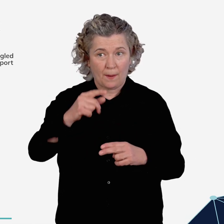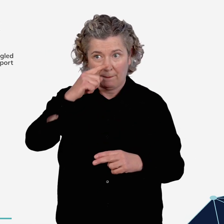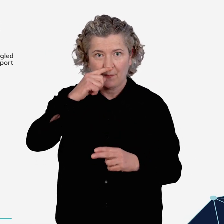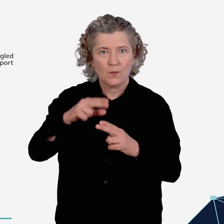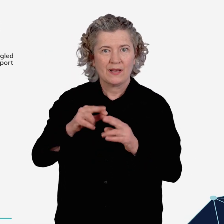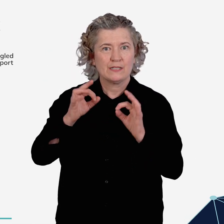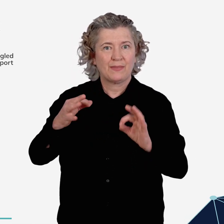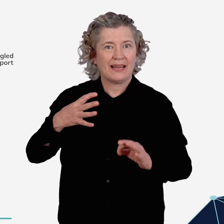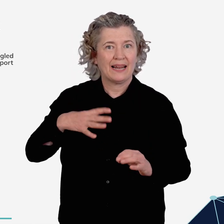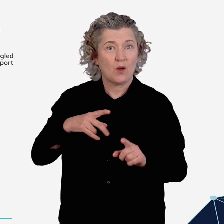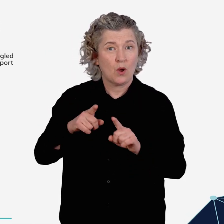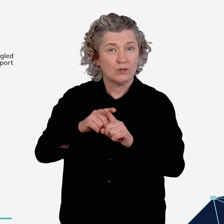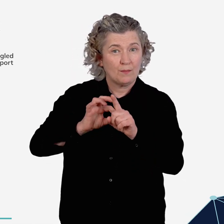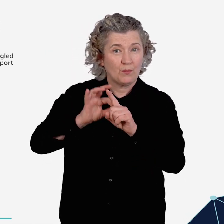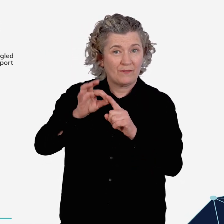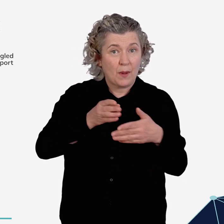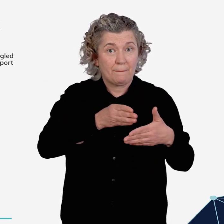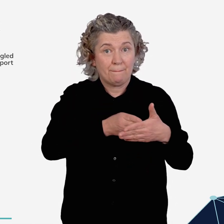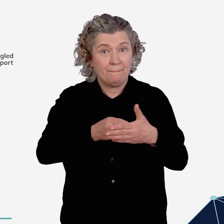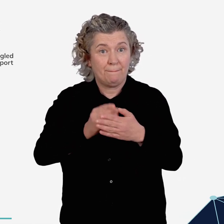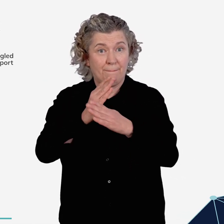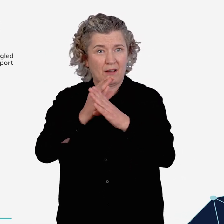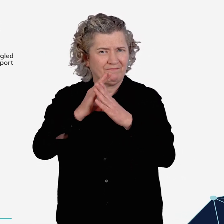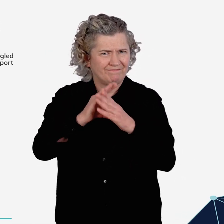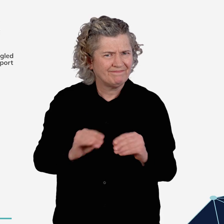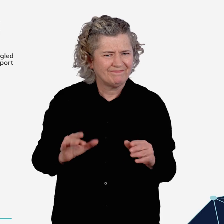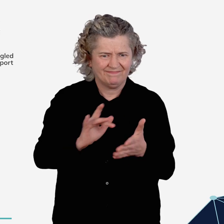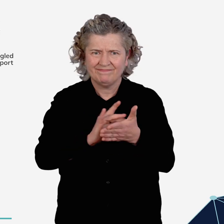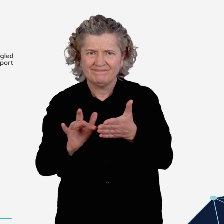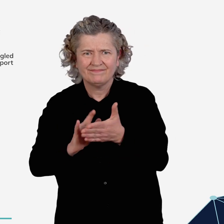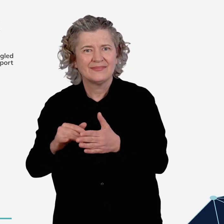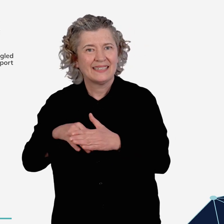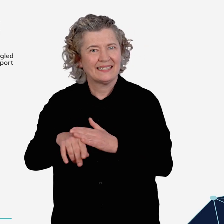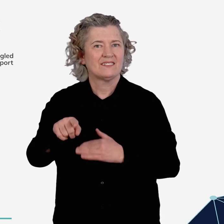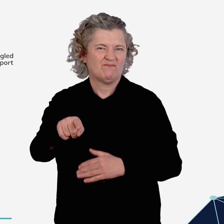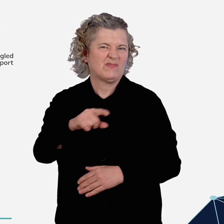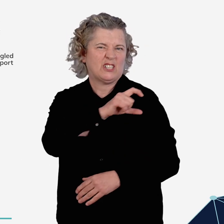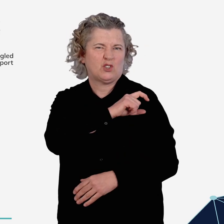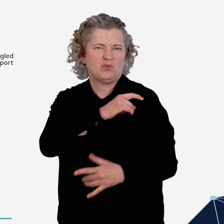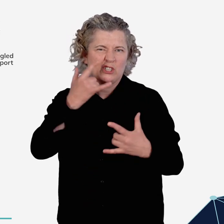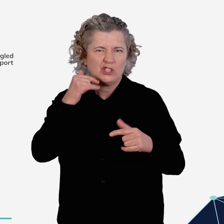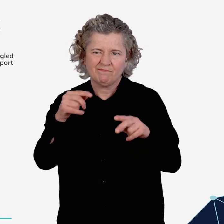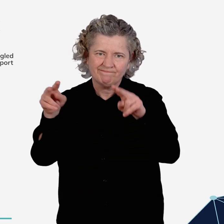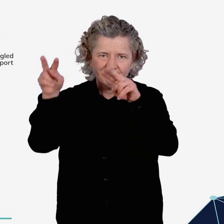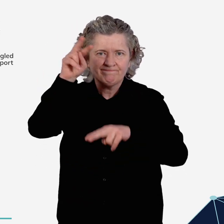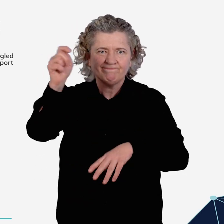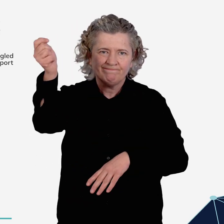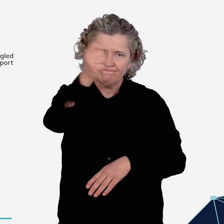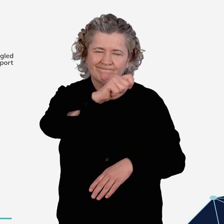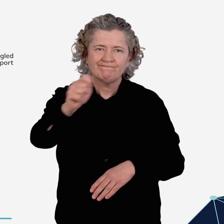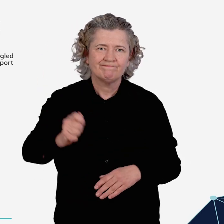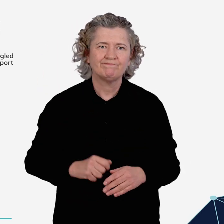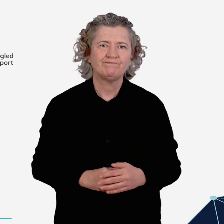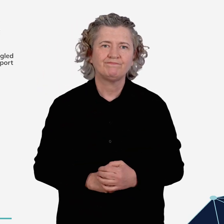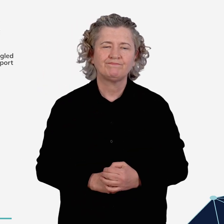with special circumstances to remove barriers in security screening where possible.